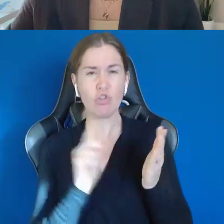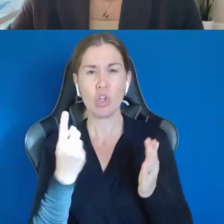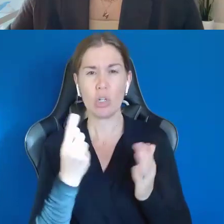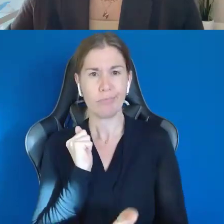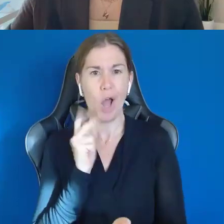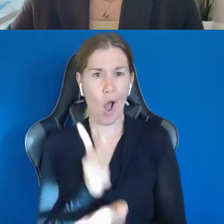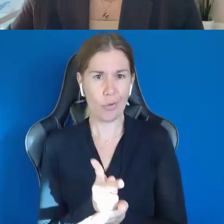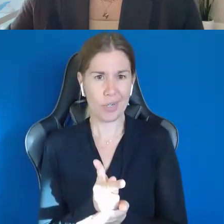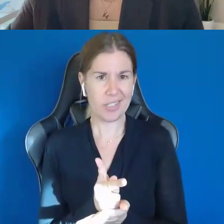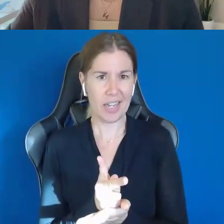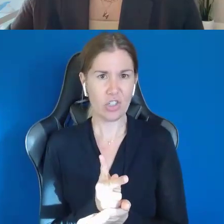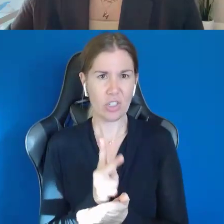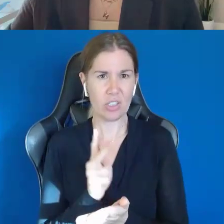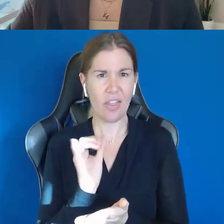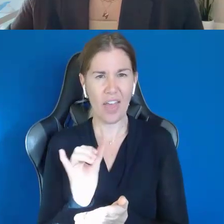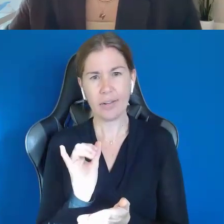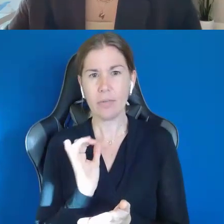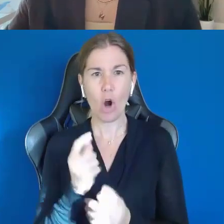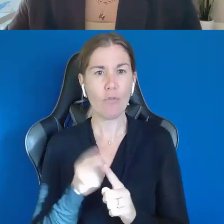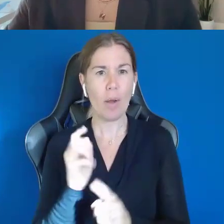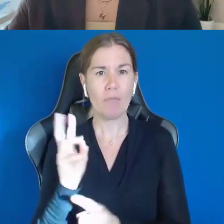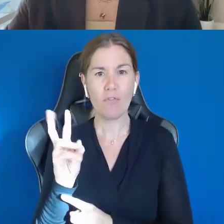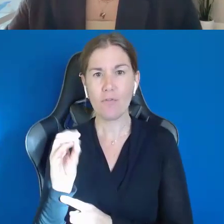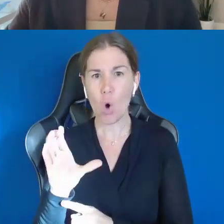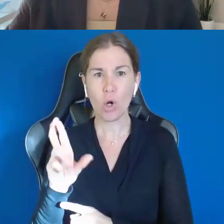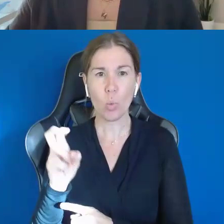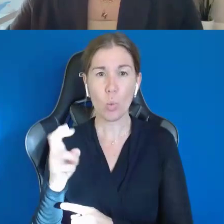back, like for example, from voc rehab, when we do reimbursements from voc rehab.